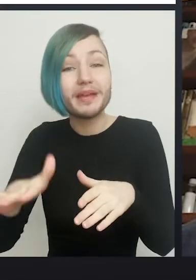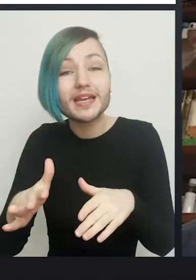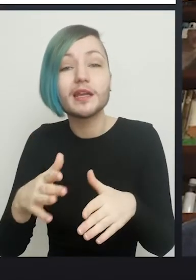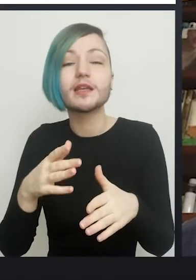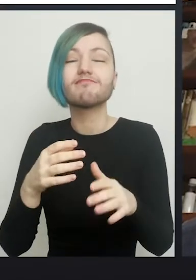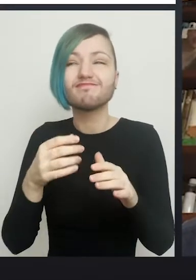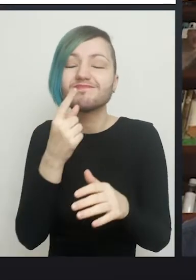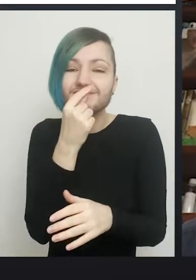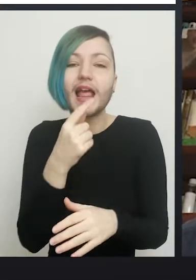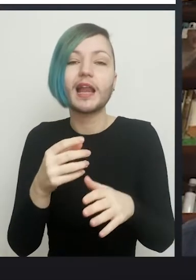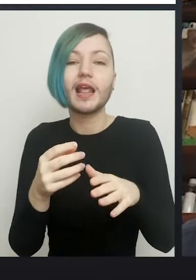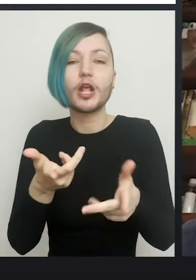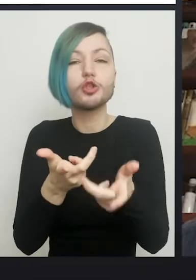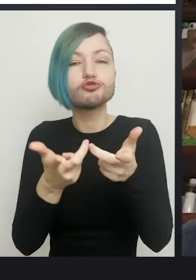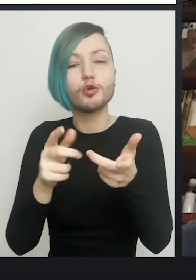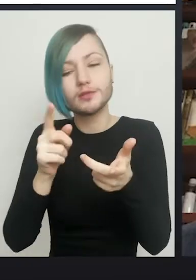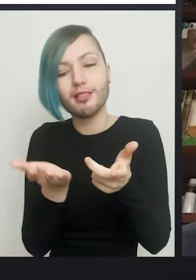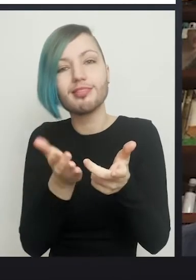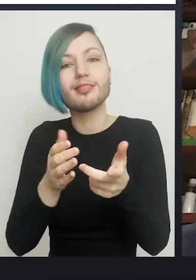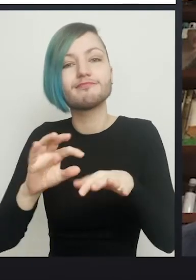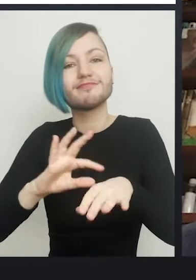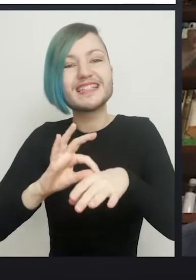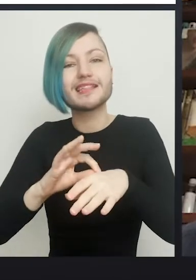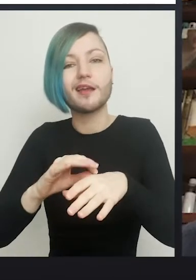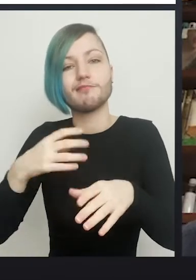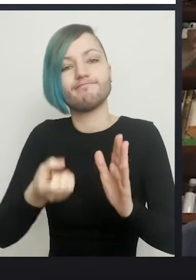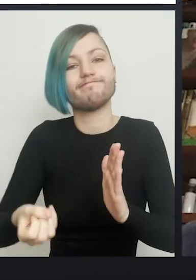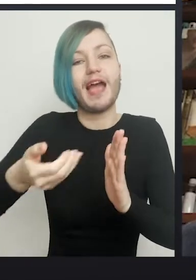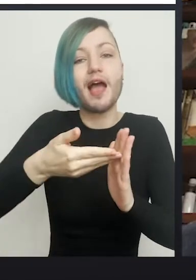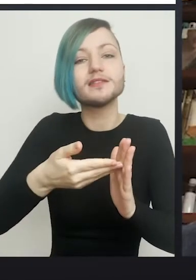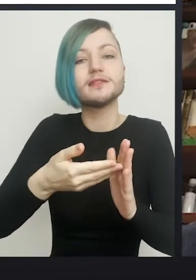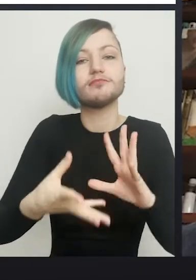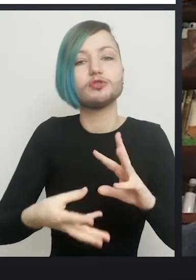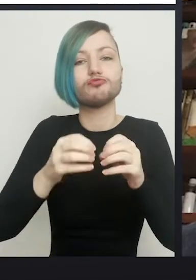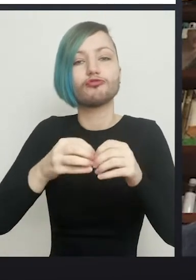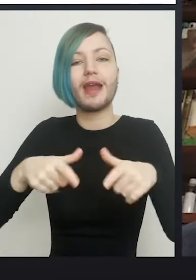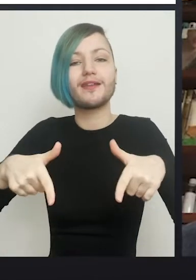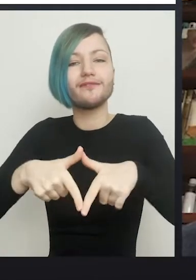some scrotal skin to be added to the penile skin to make a usable vagina with satisfactory depth.